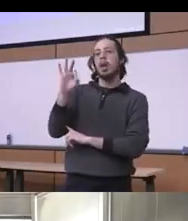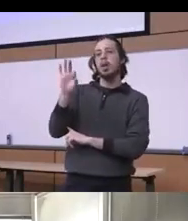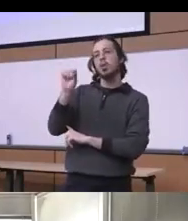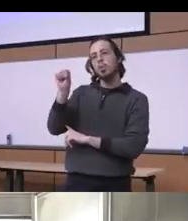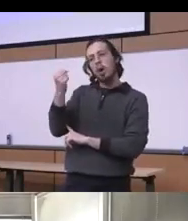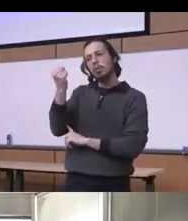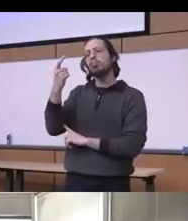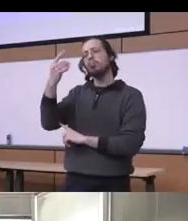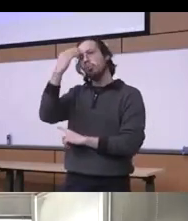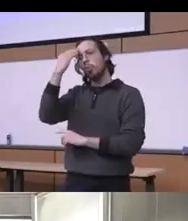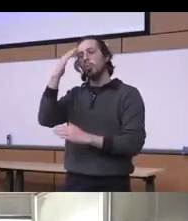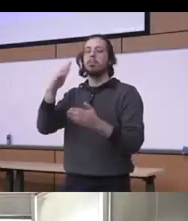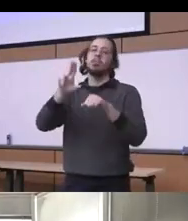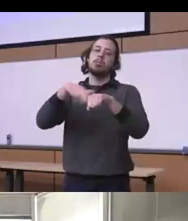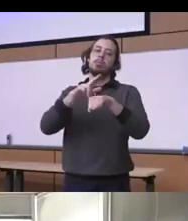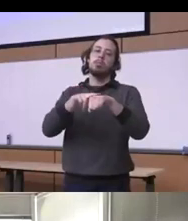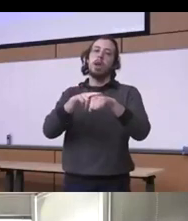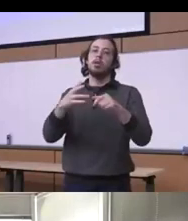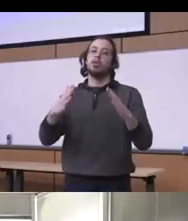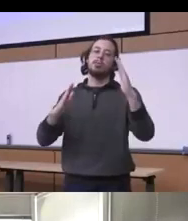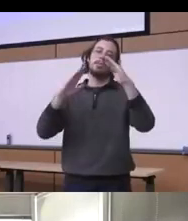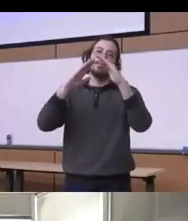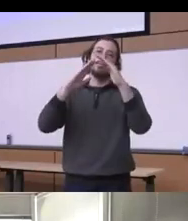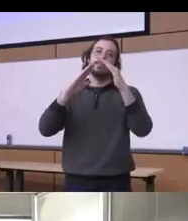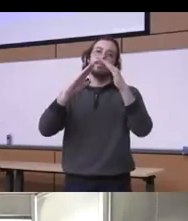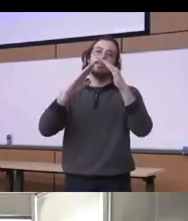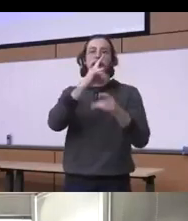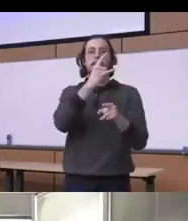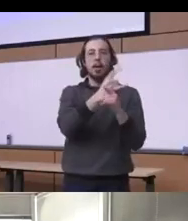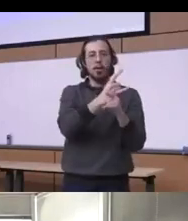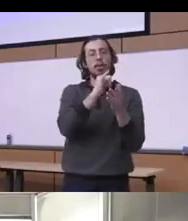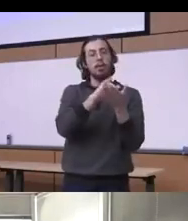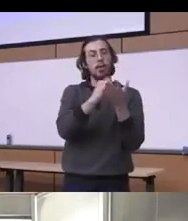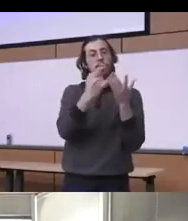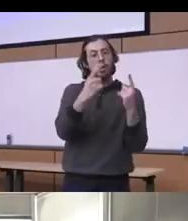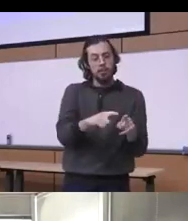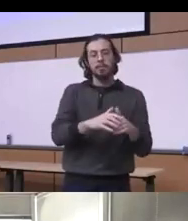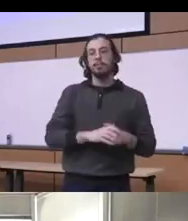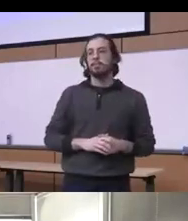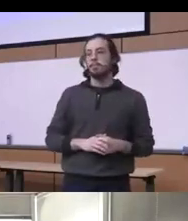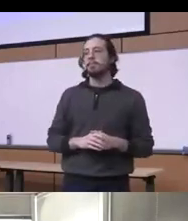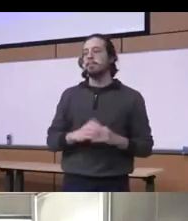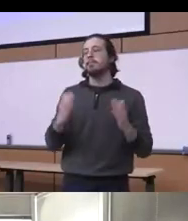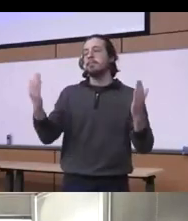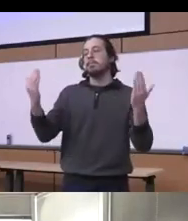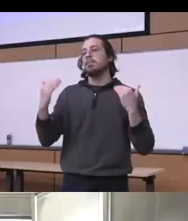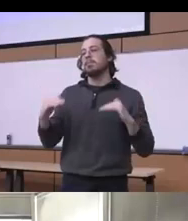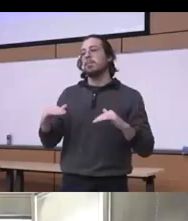prohibition prohibition act you know and um you know and uh one of the things and then the 1937